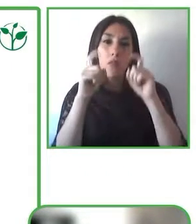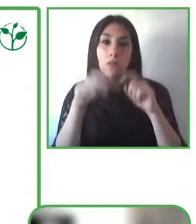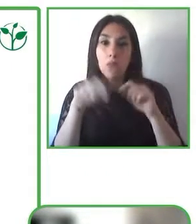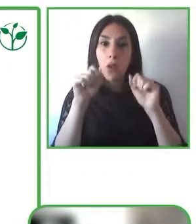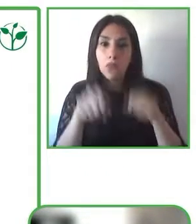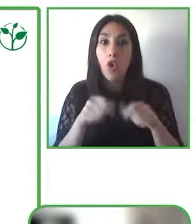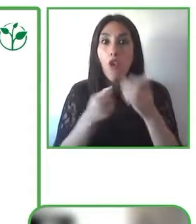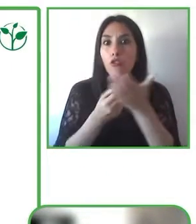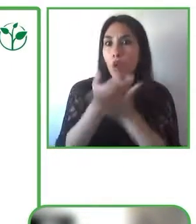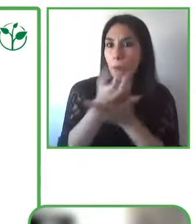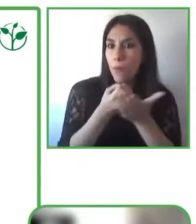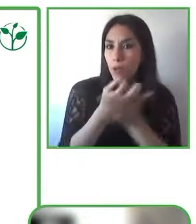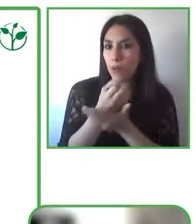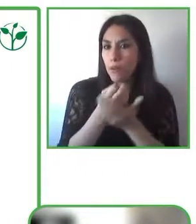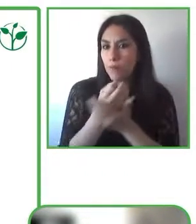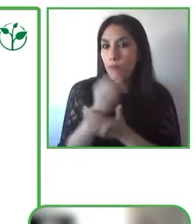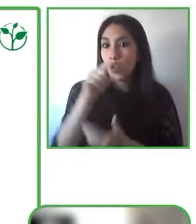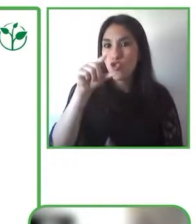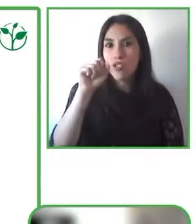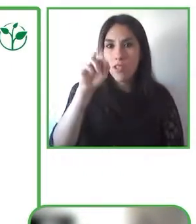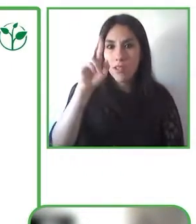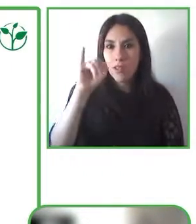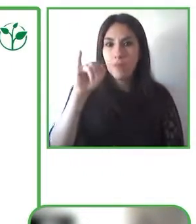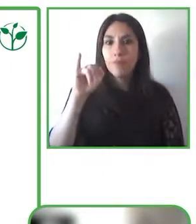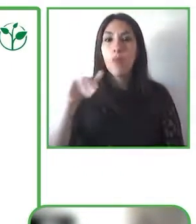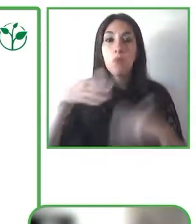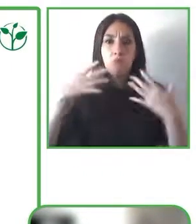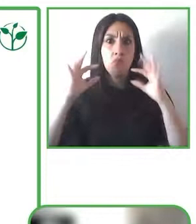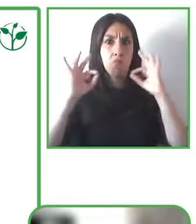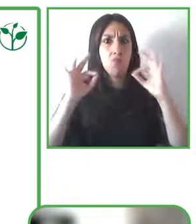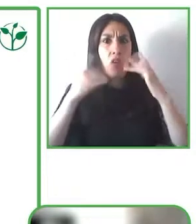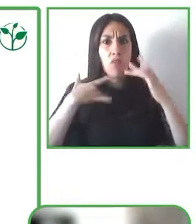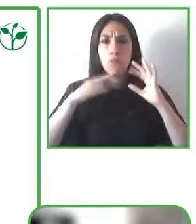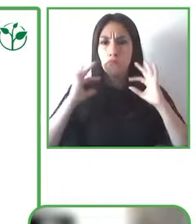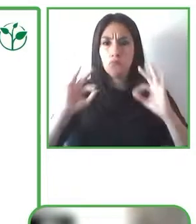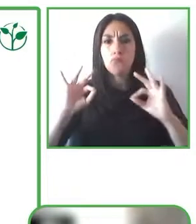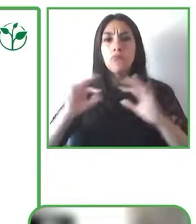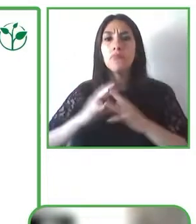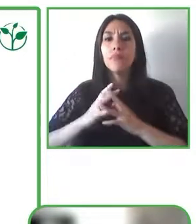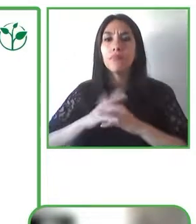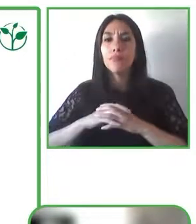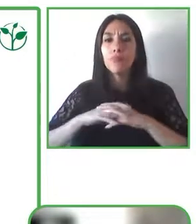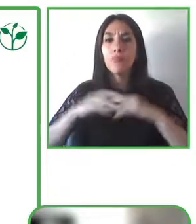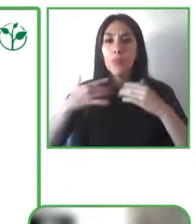or whether it's a telecom provider looking to provide a service for their in-store